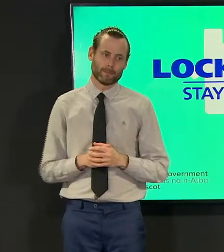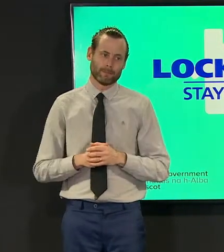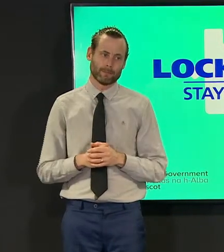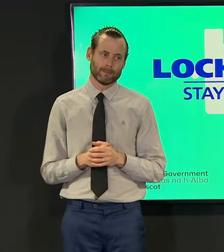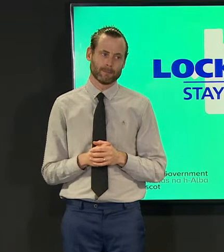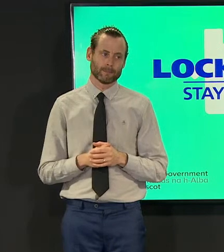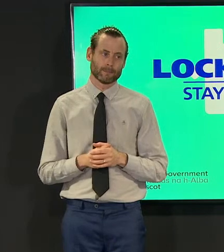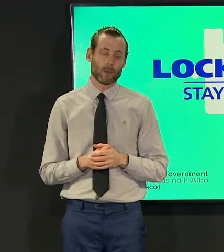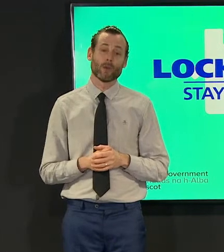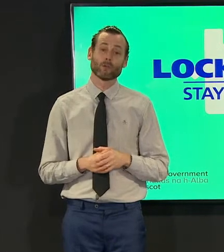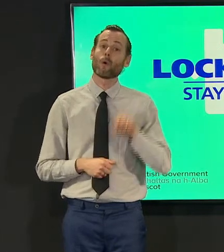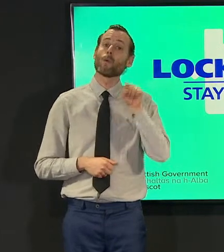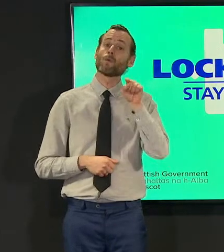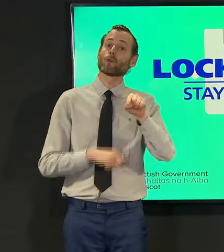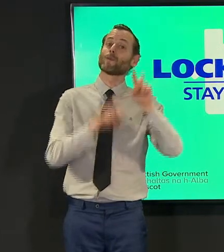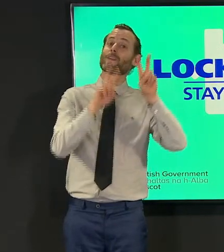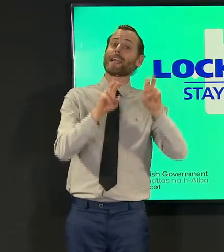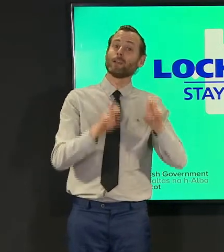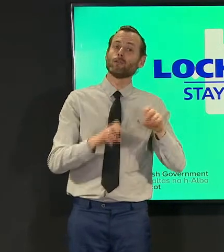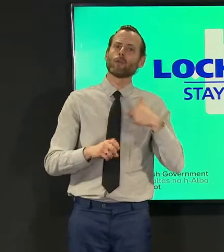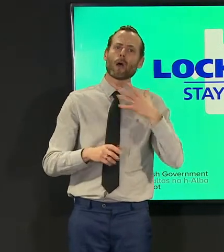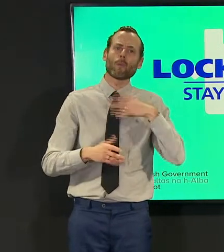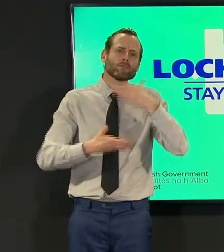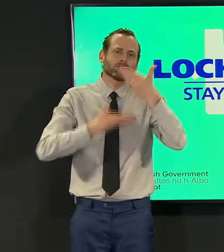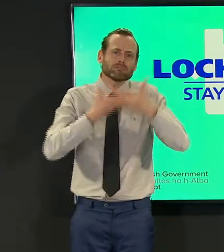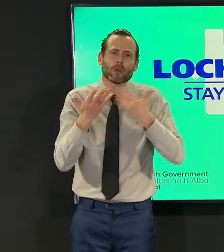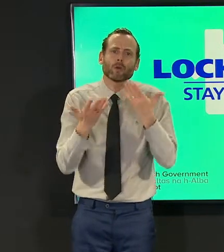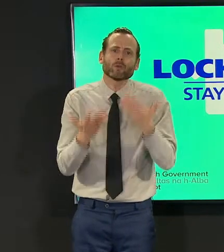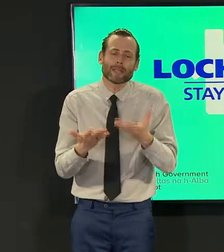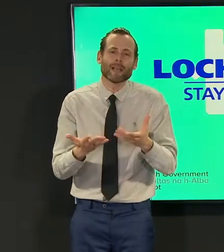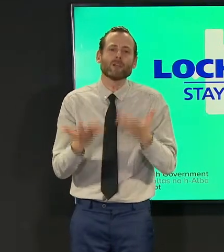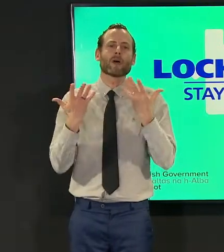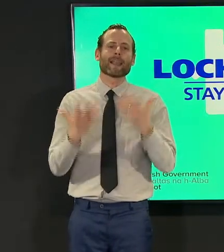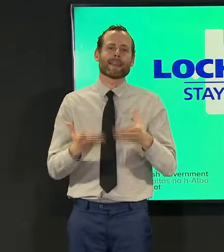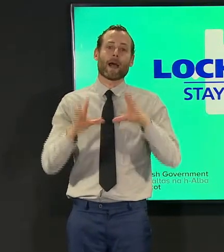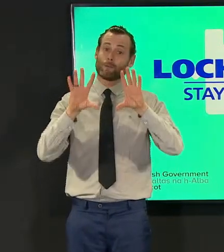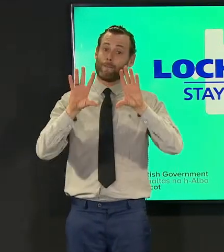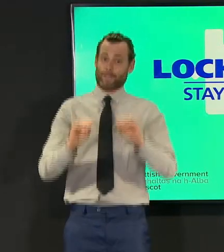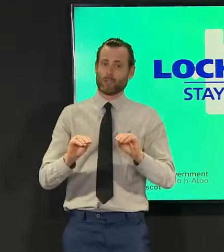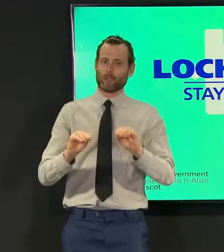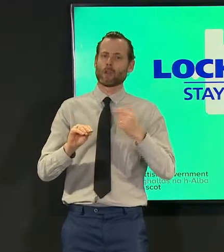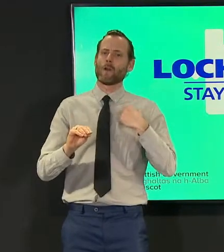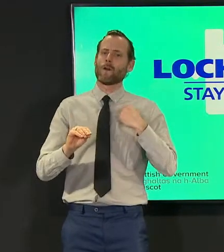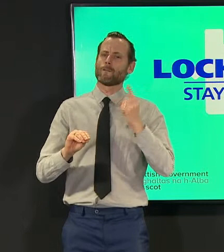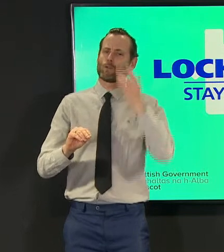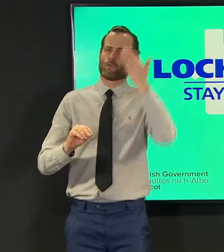were the two main issues i wanted to cover today to close i want to remind everyone once again